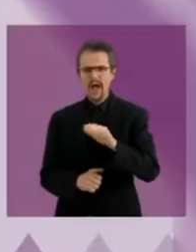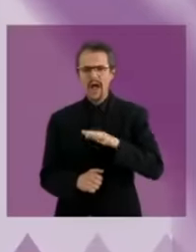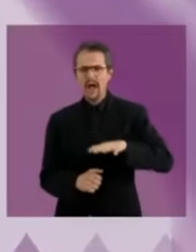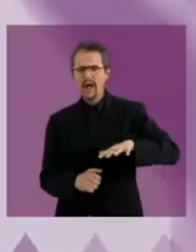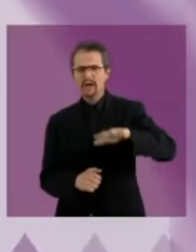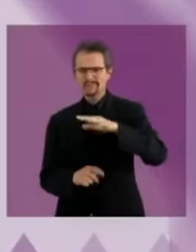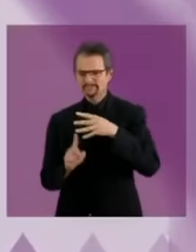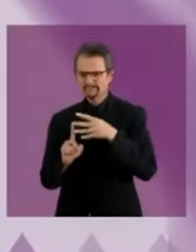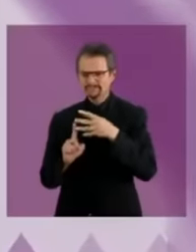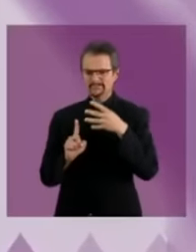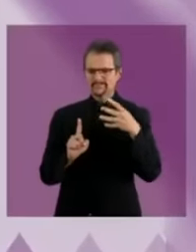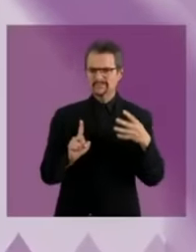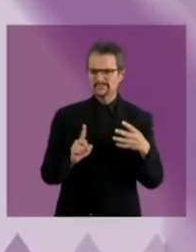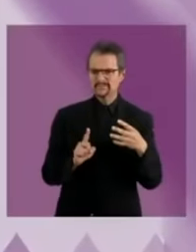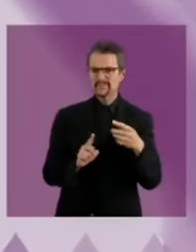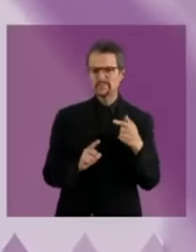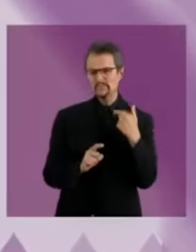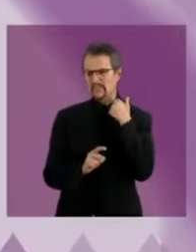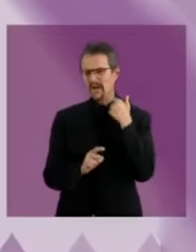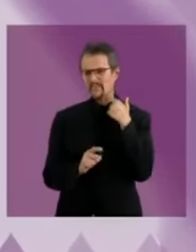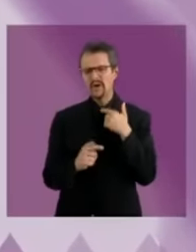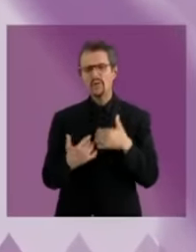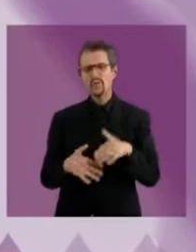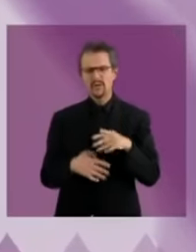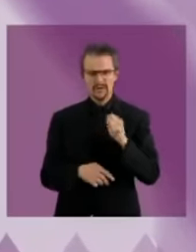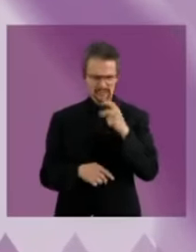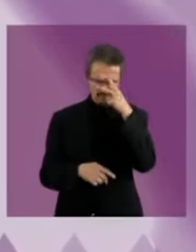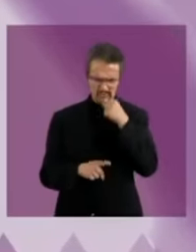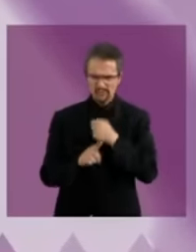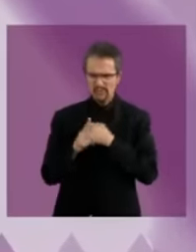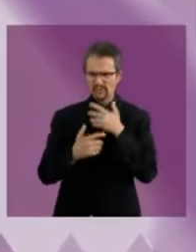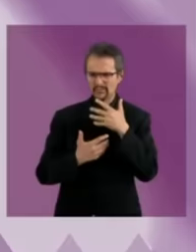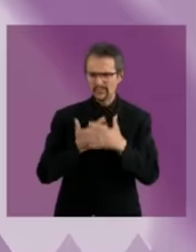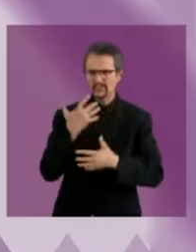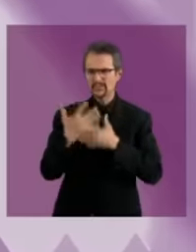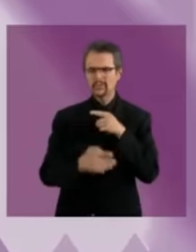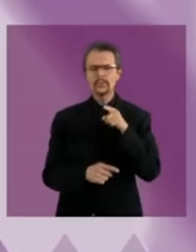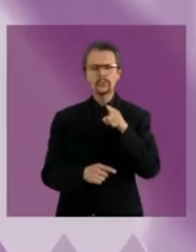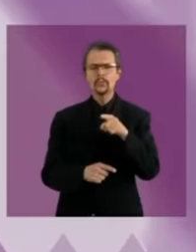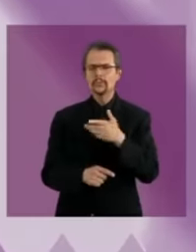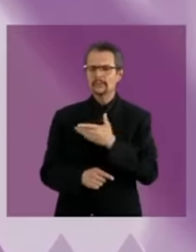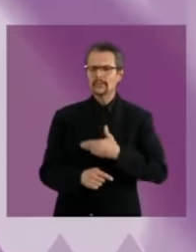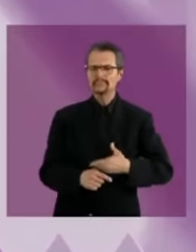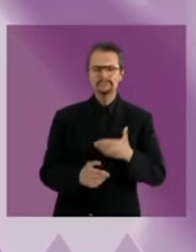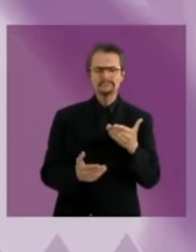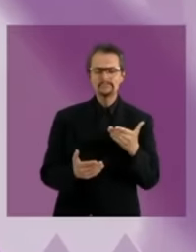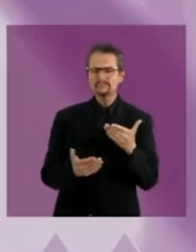national level What actions would I take your government to ensure the Human Rights of trans candidate people,